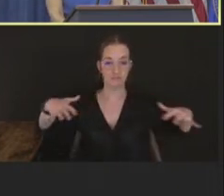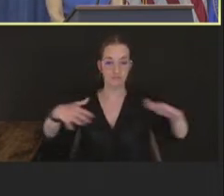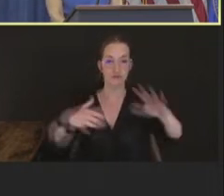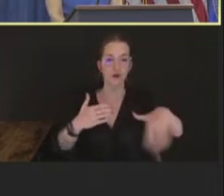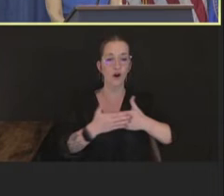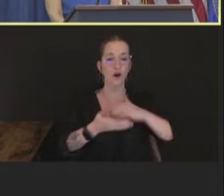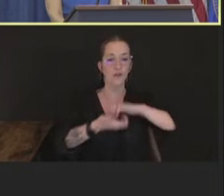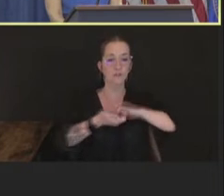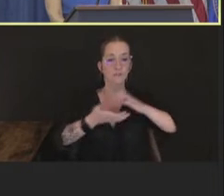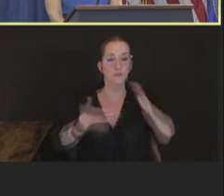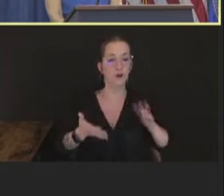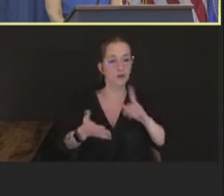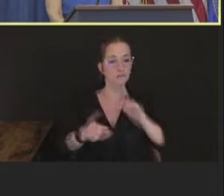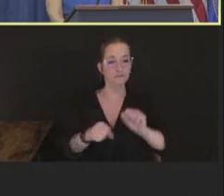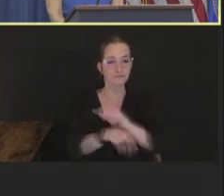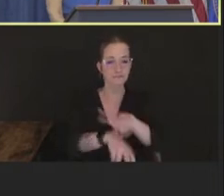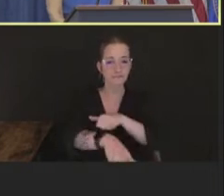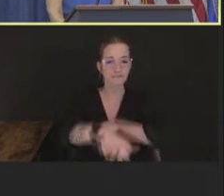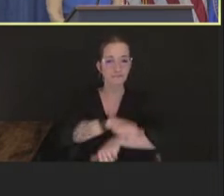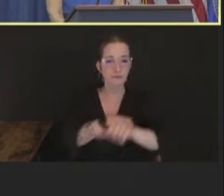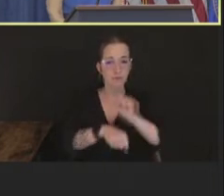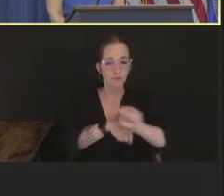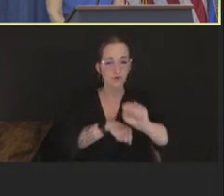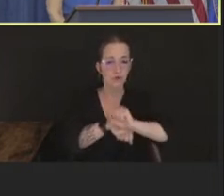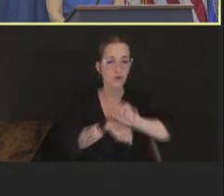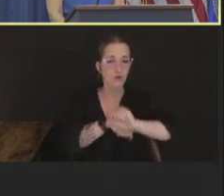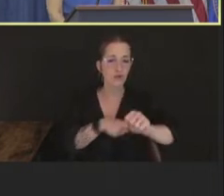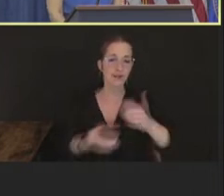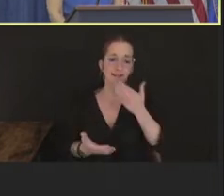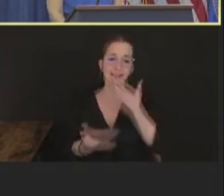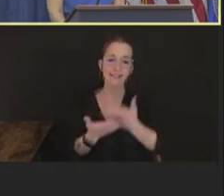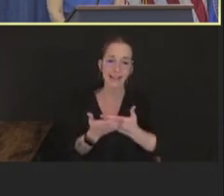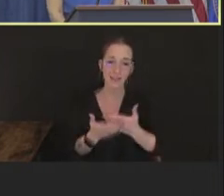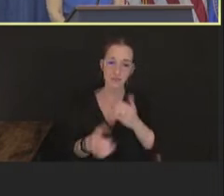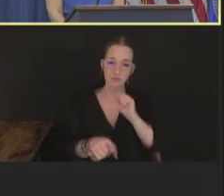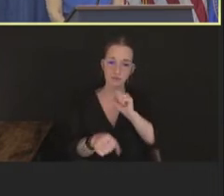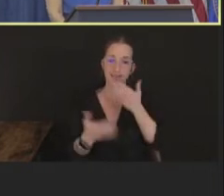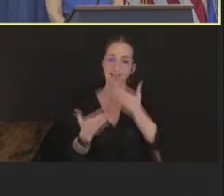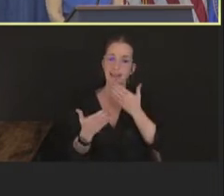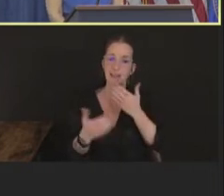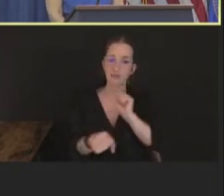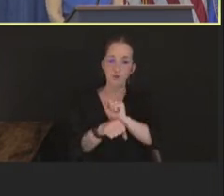successful vaccine program in record speed, with limited resources, really showing us